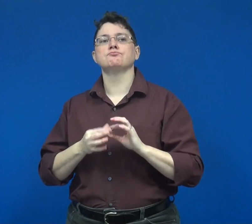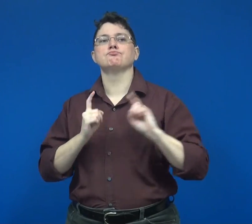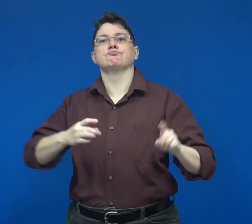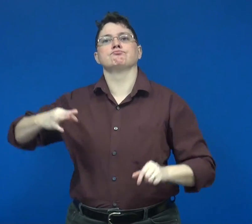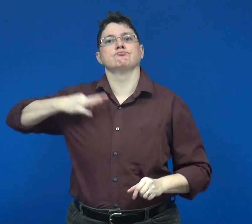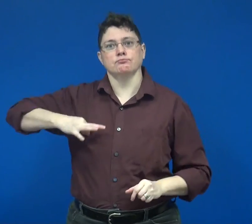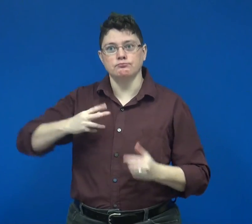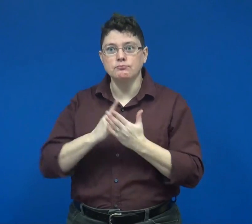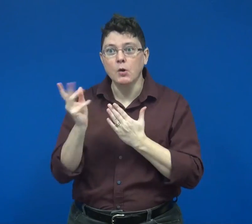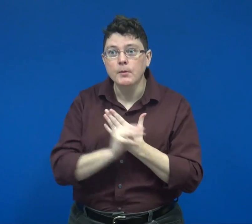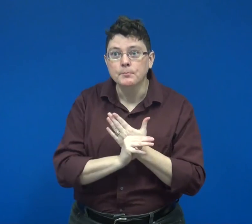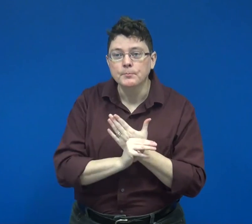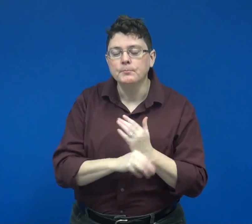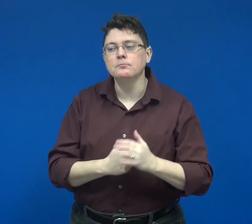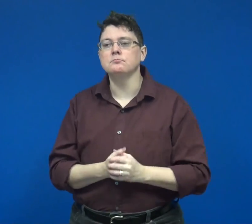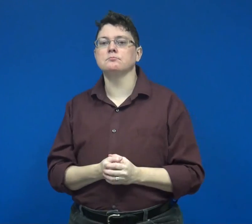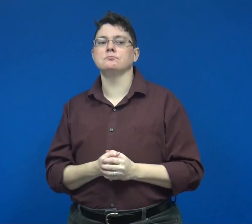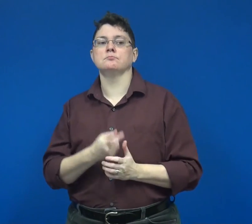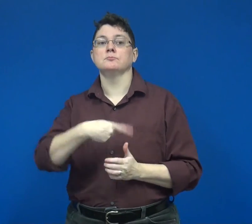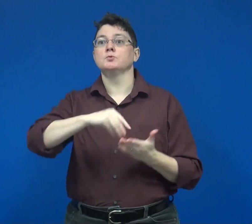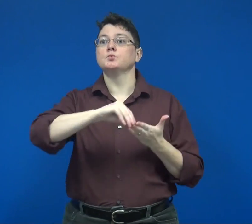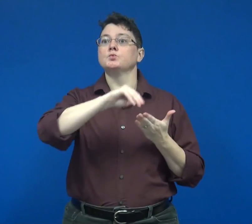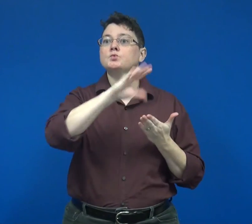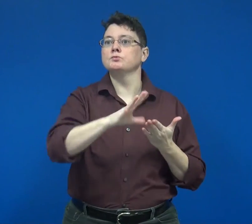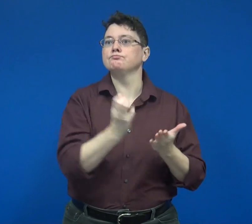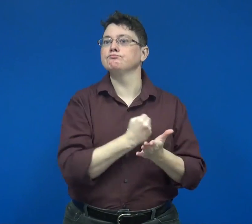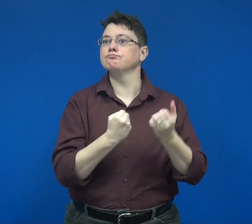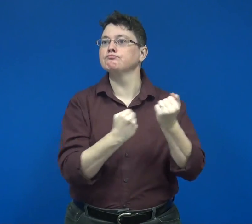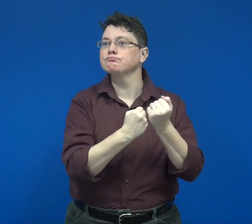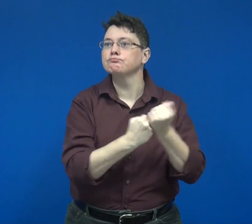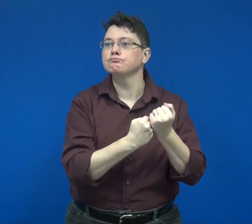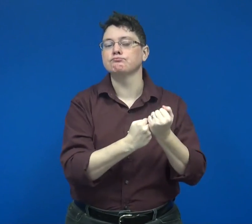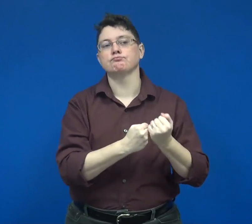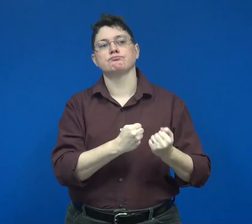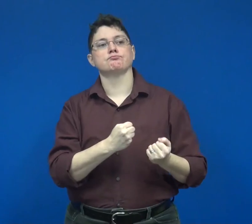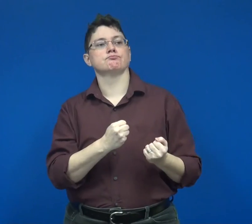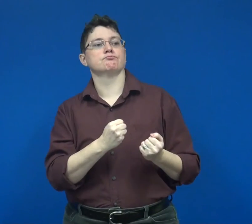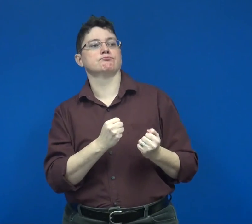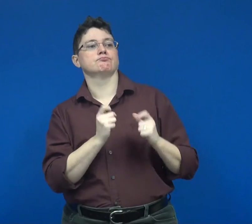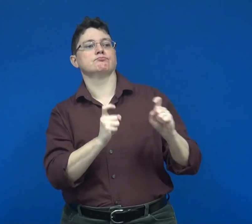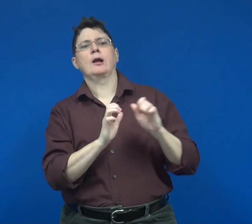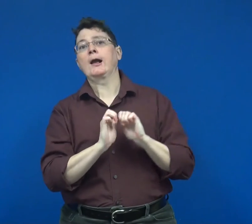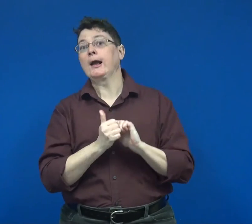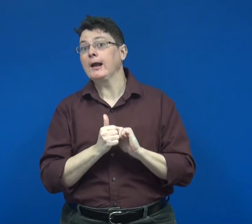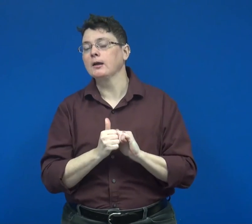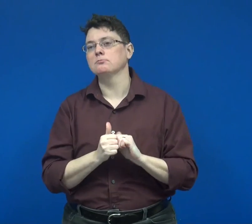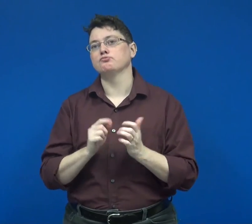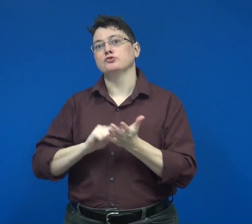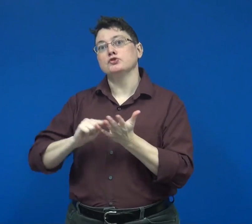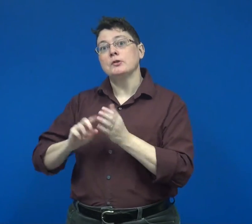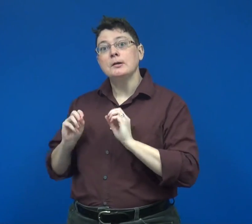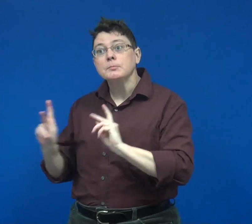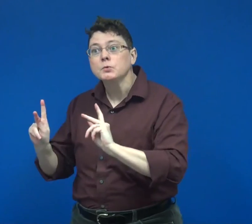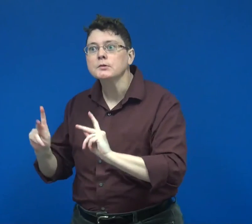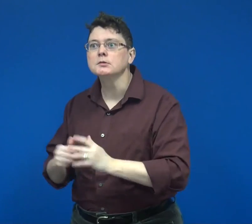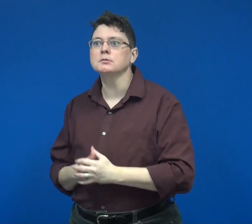such as support for the students in form of research opportunities